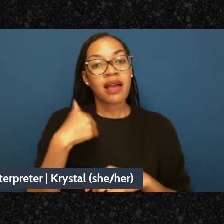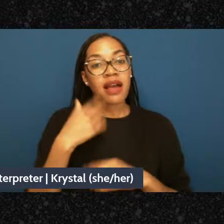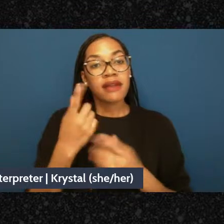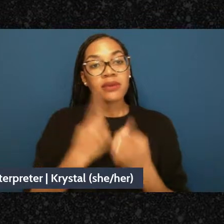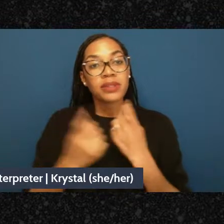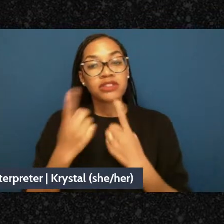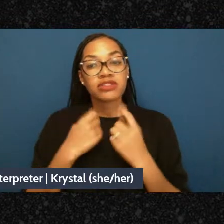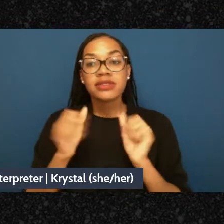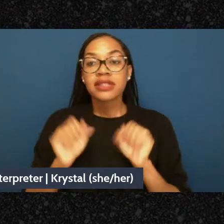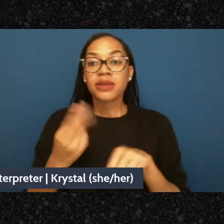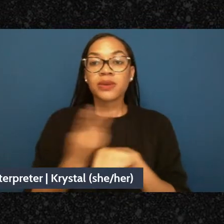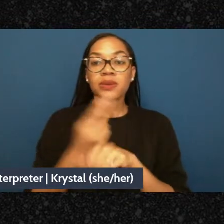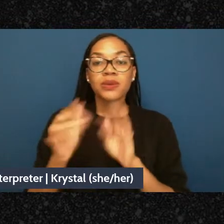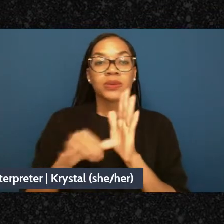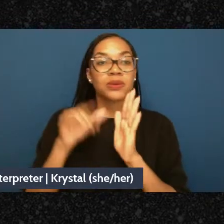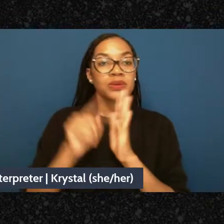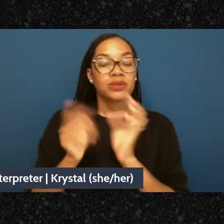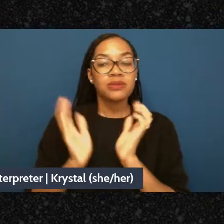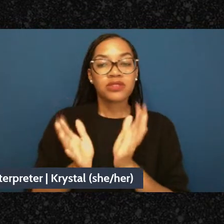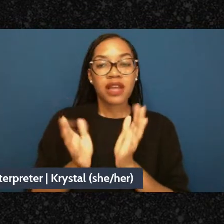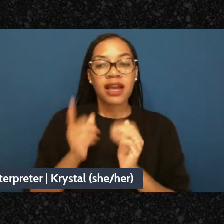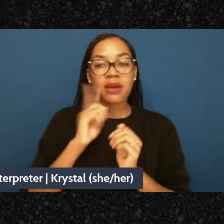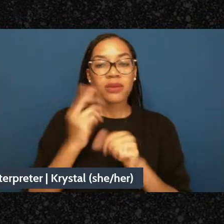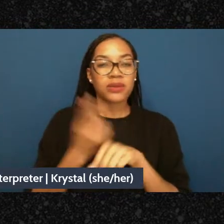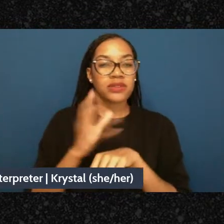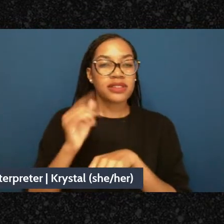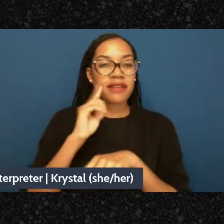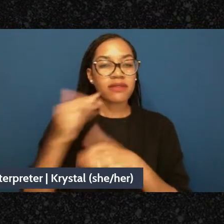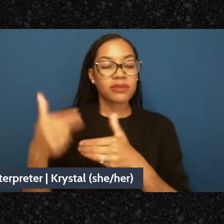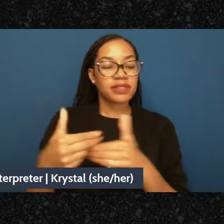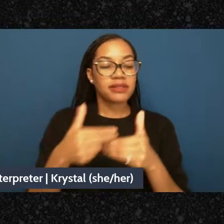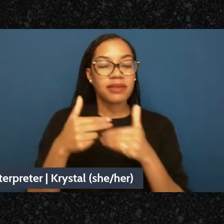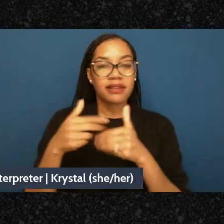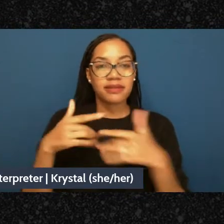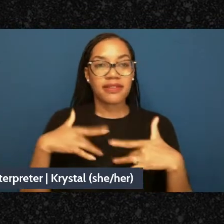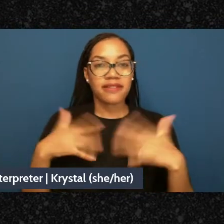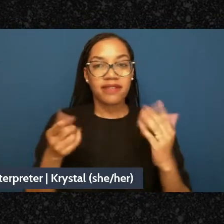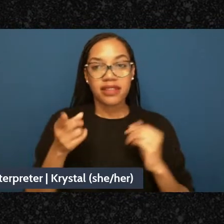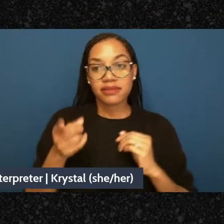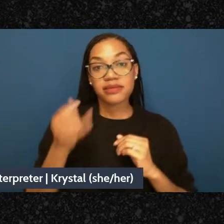for some of the participation in the event so if you are watching this on the event